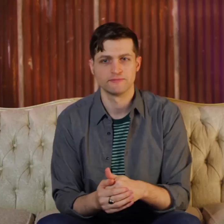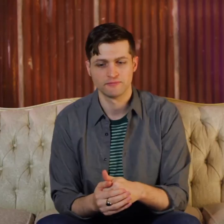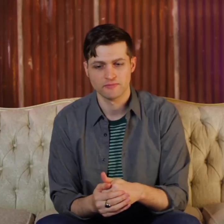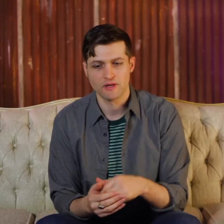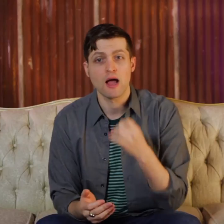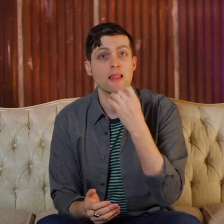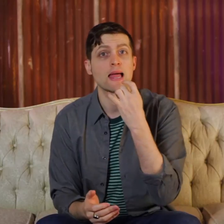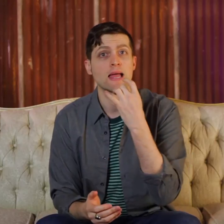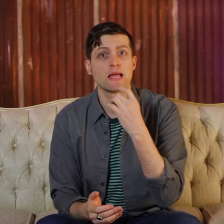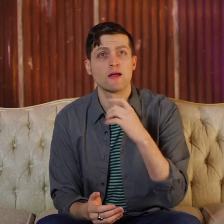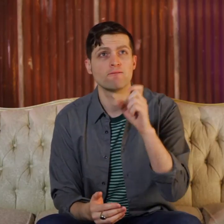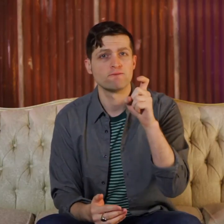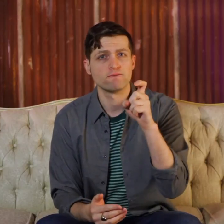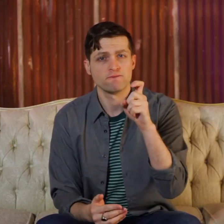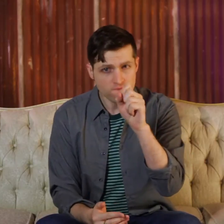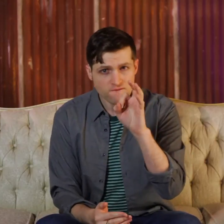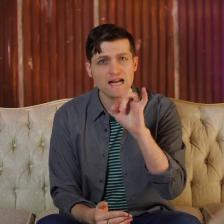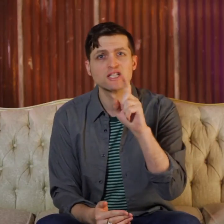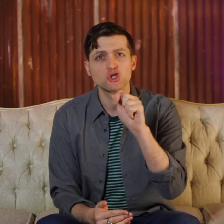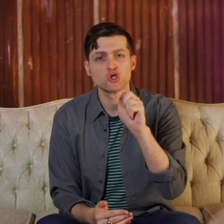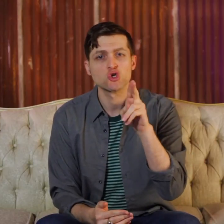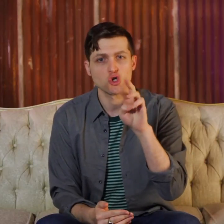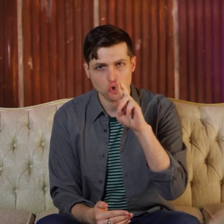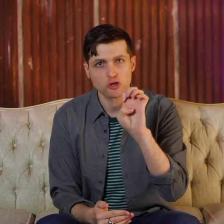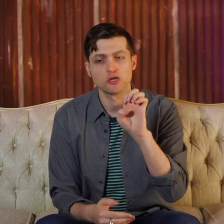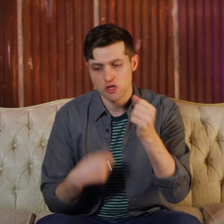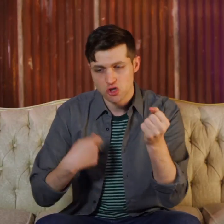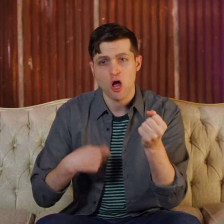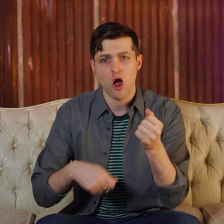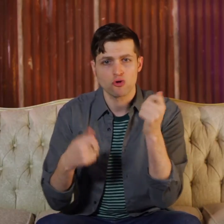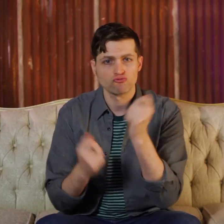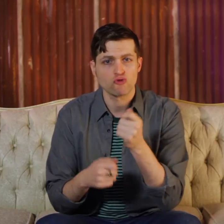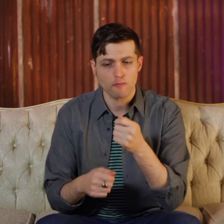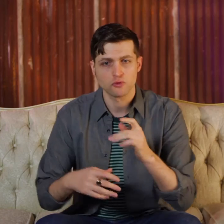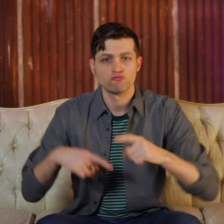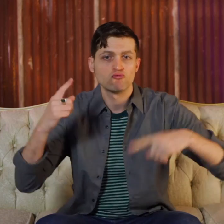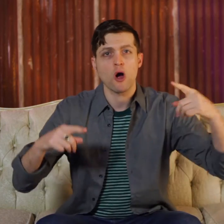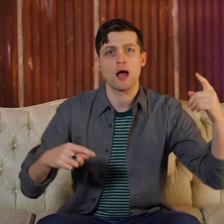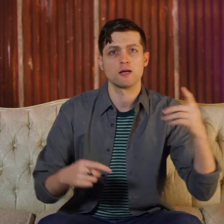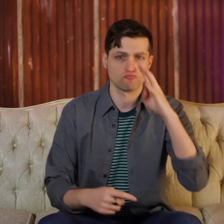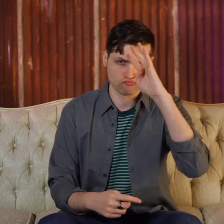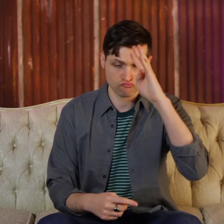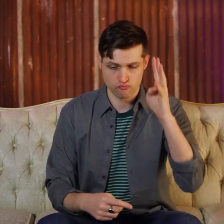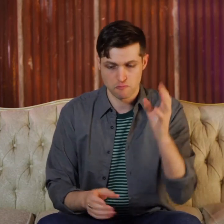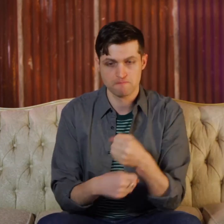and lighting fixtures, guitars and drums are a variety of inventions we make.